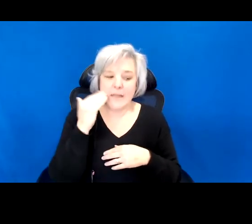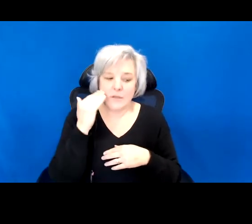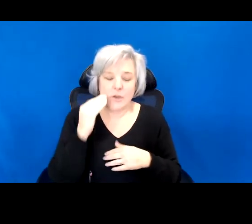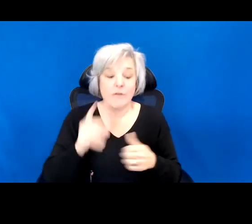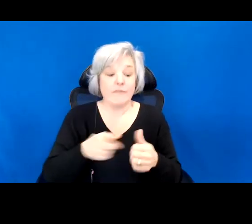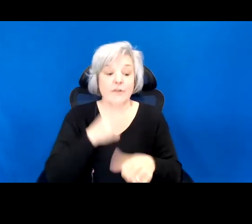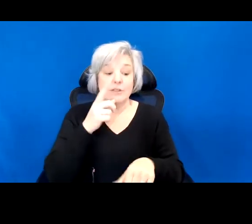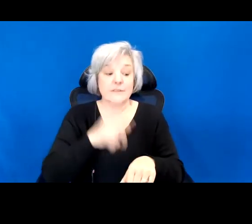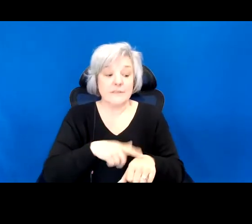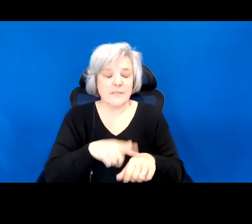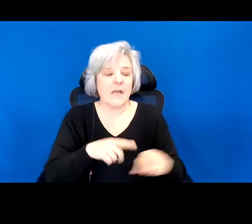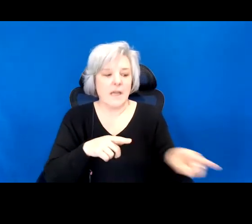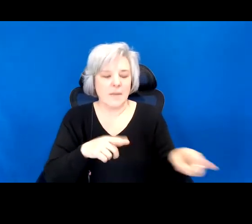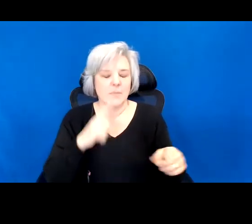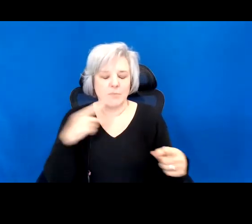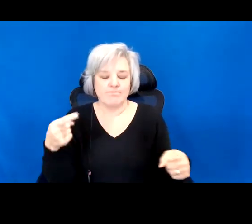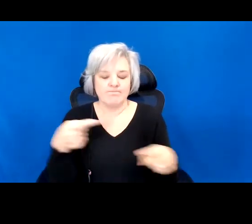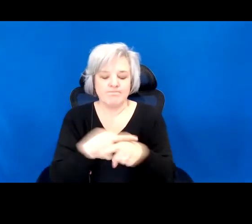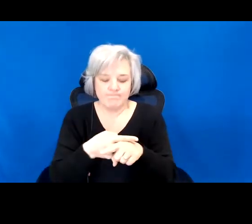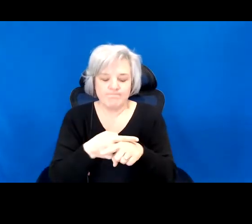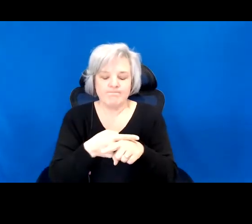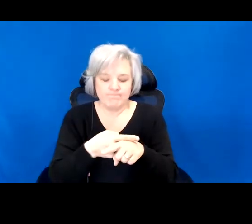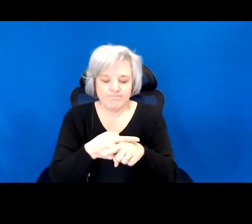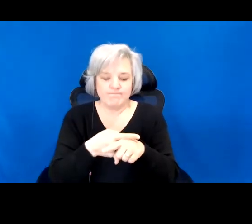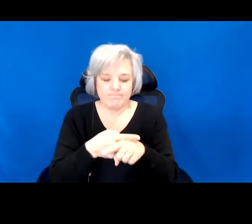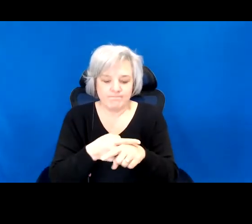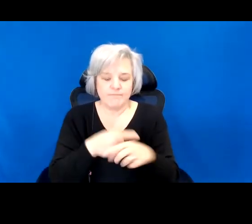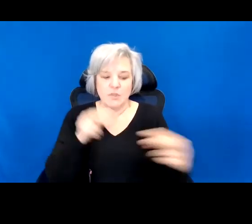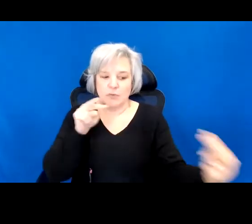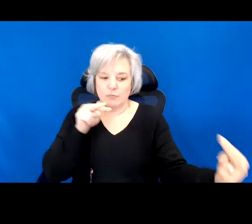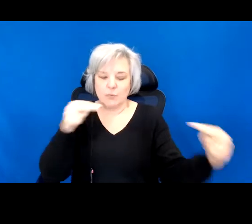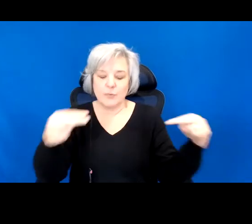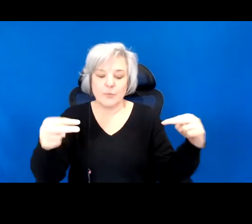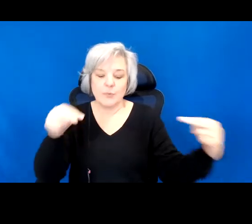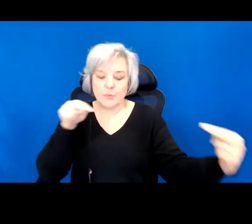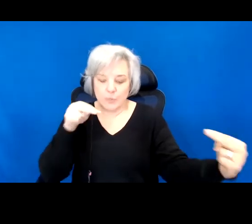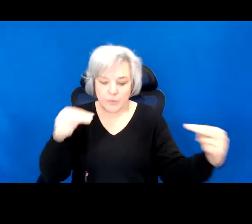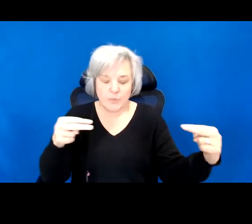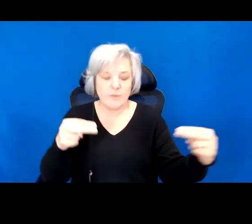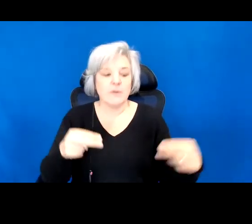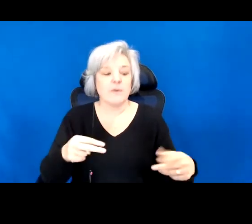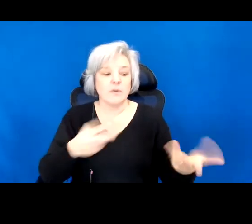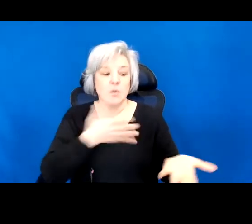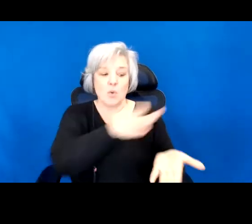the existence of conflicting worldviews, a vital gulf between your formal education and